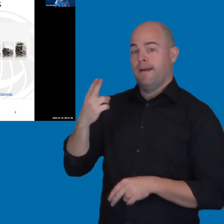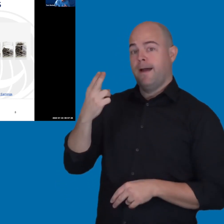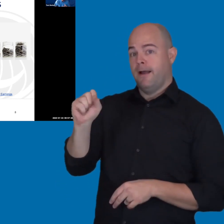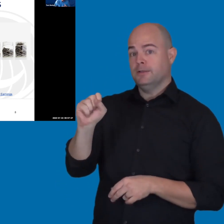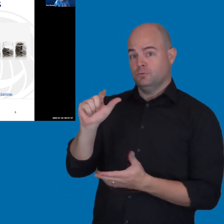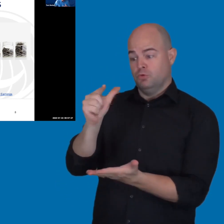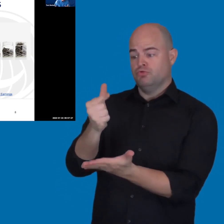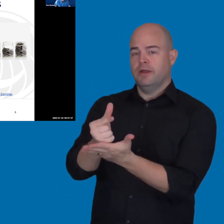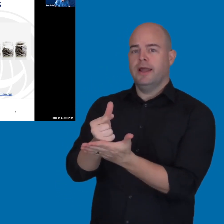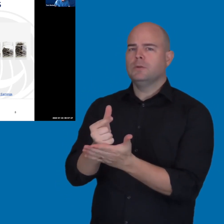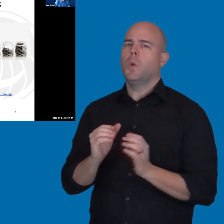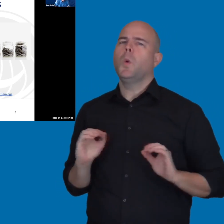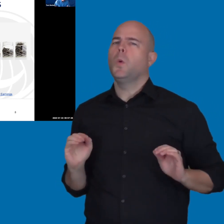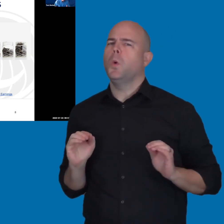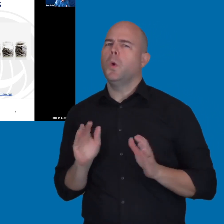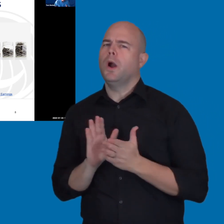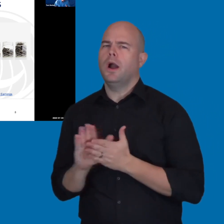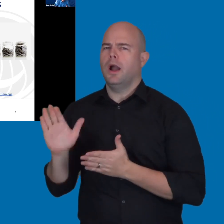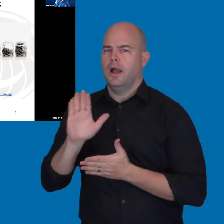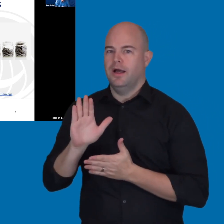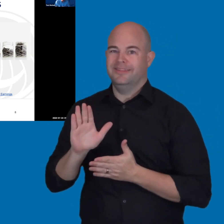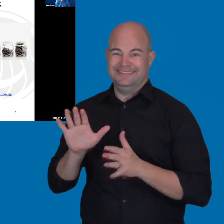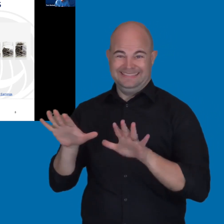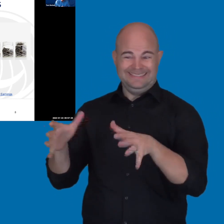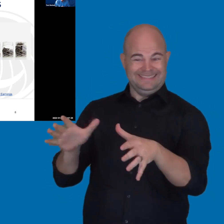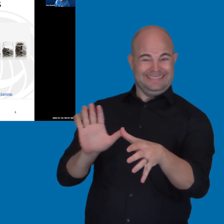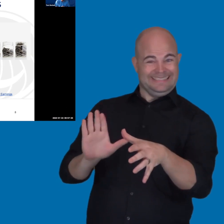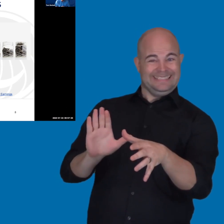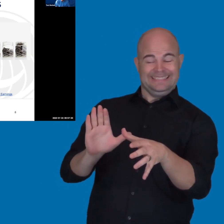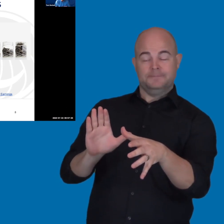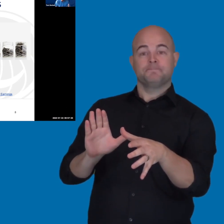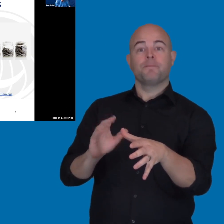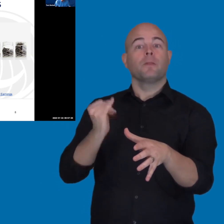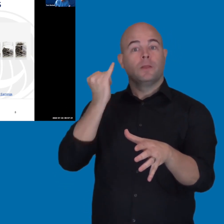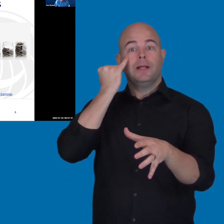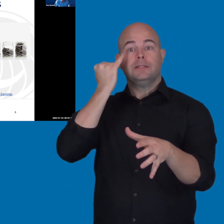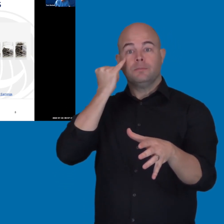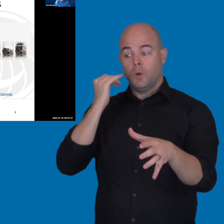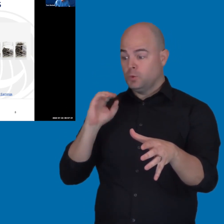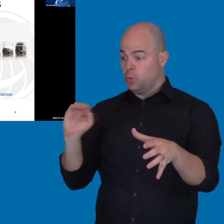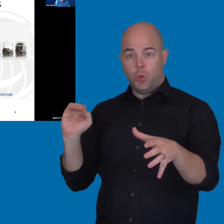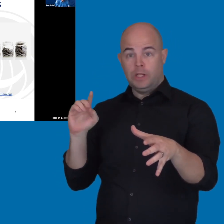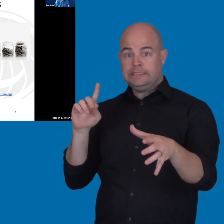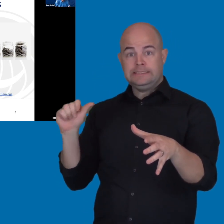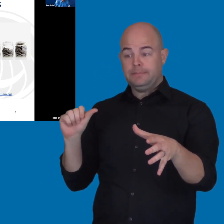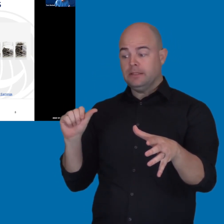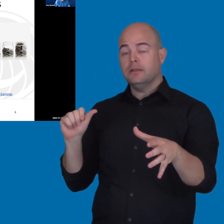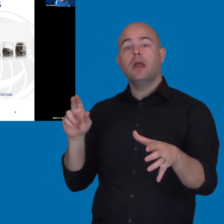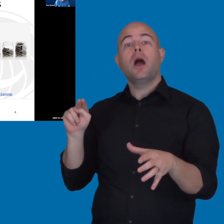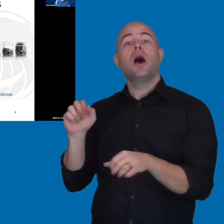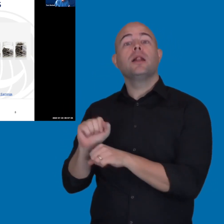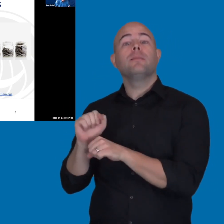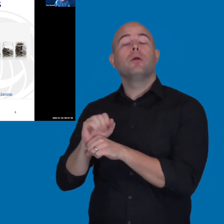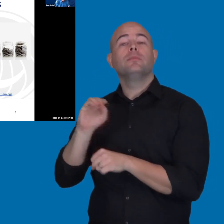people that don't have any college experience, people without a disability, their unemployment rate is 6%.